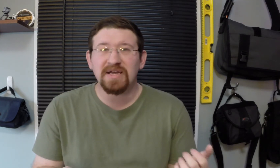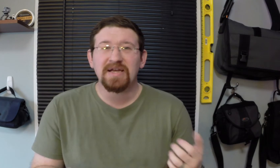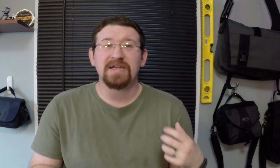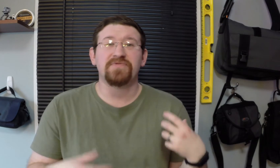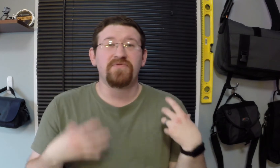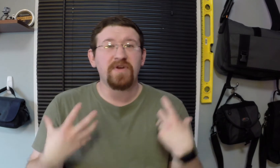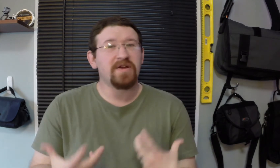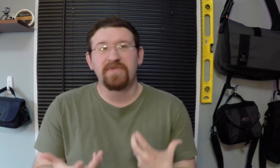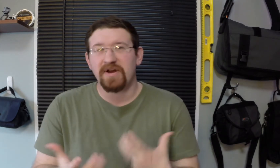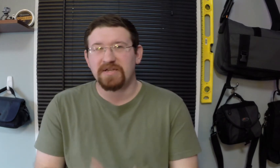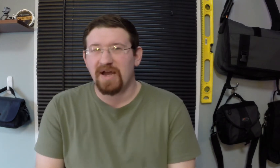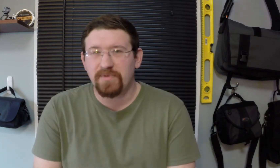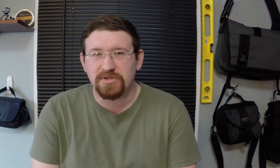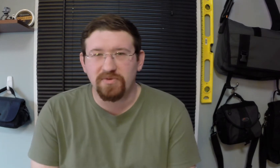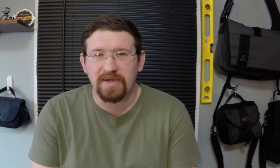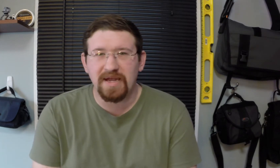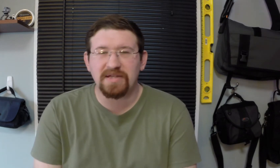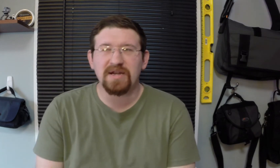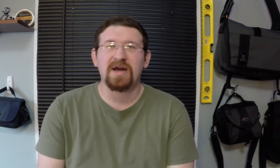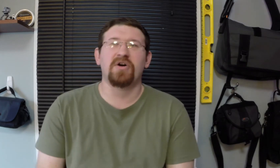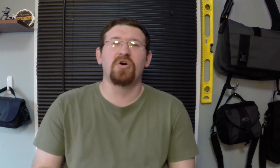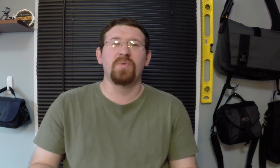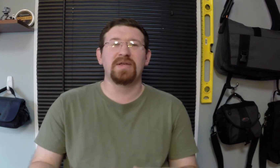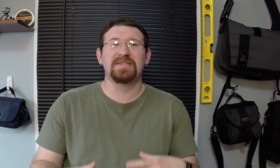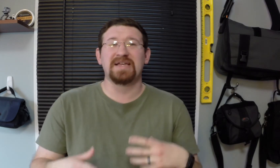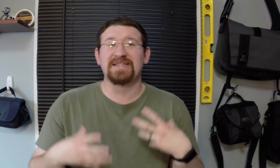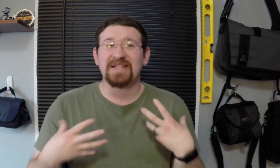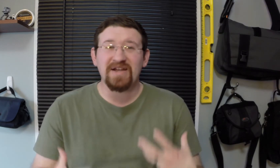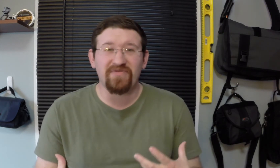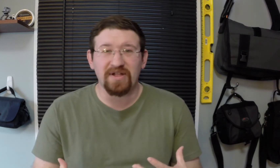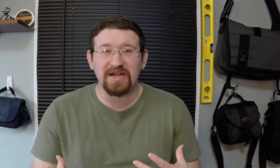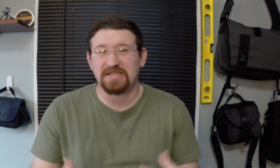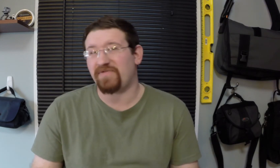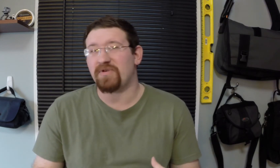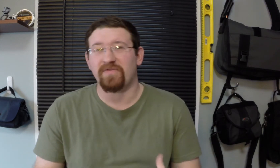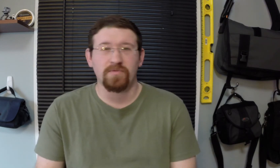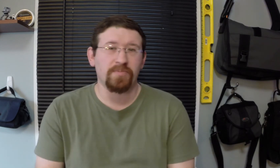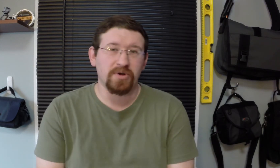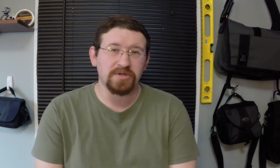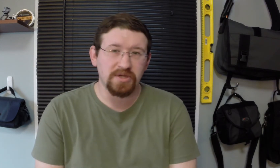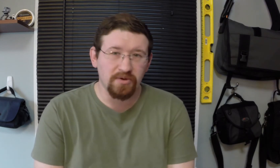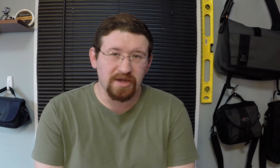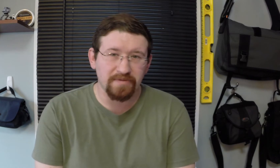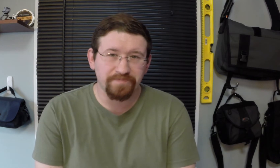it's very time consuming and not always as lifelike as if you have a real person doing it.